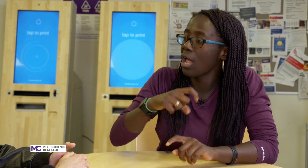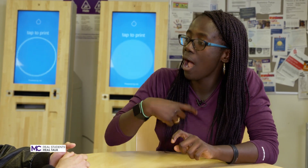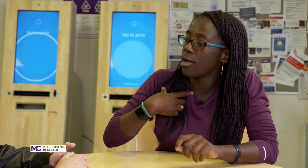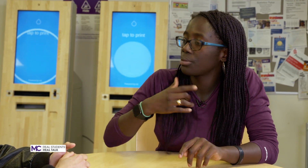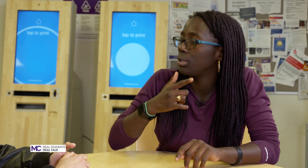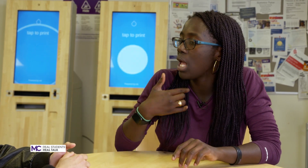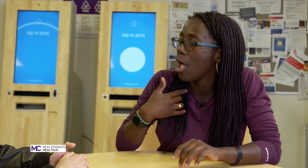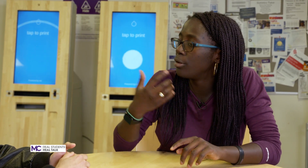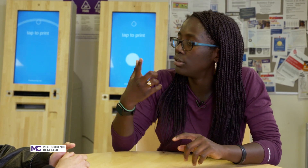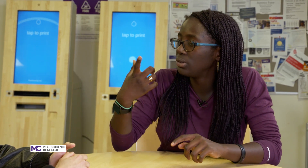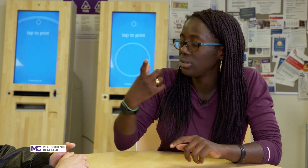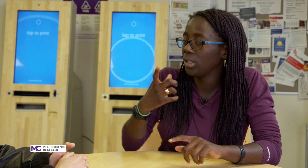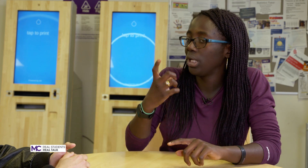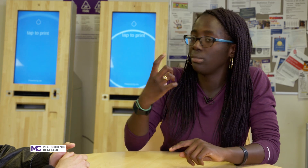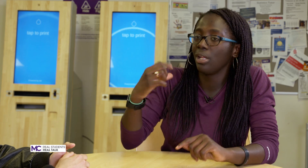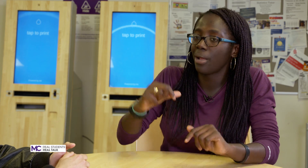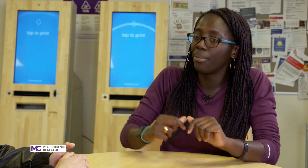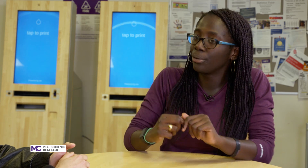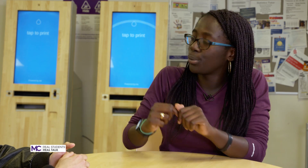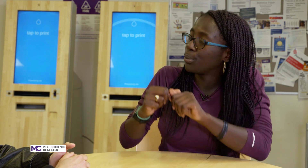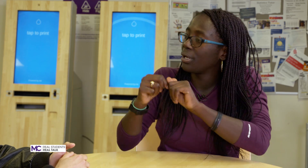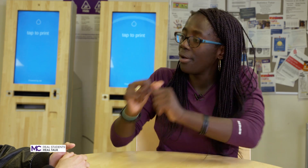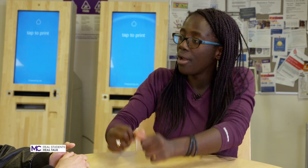have they have they have pursueded like